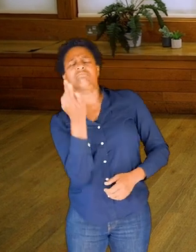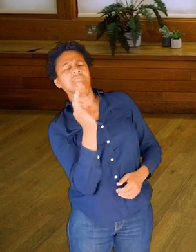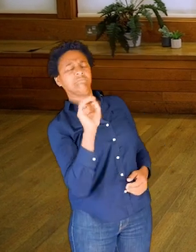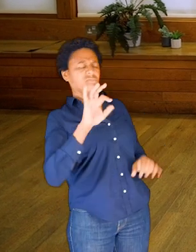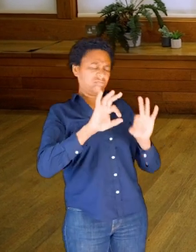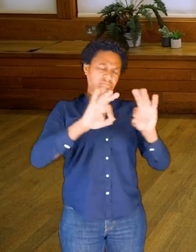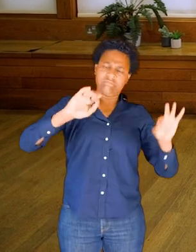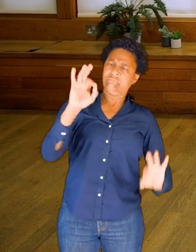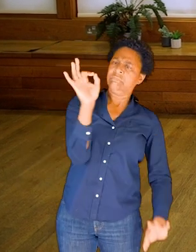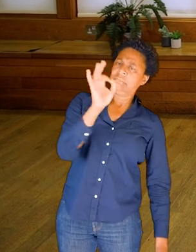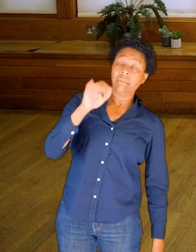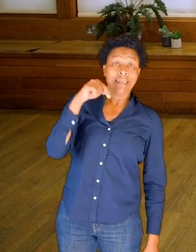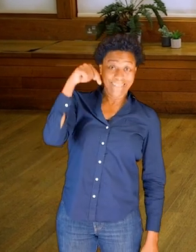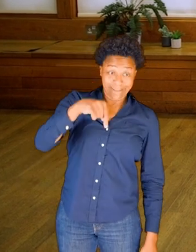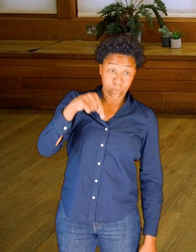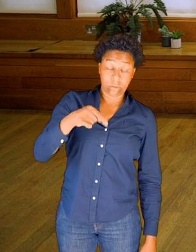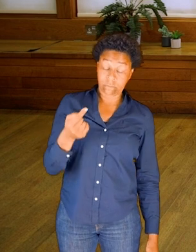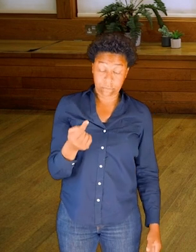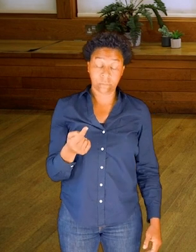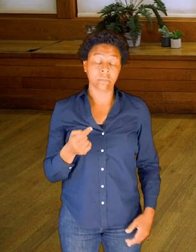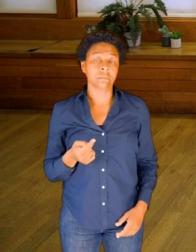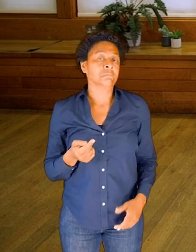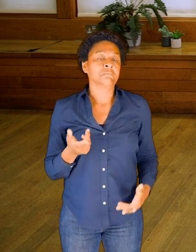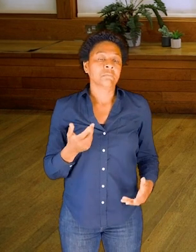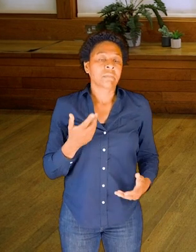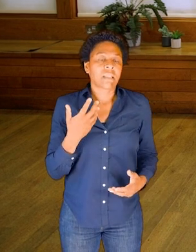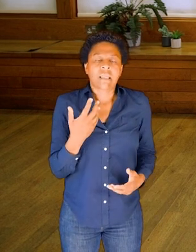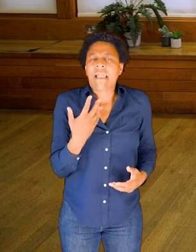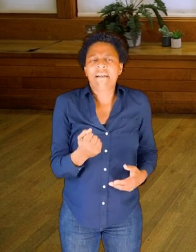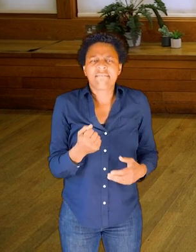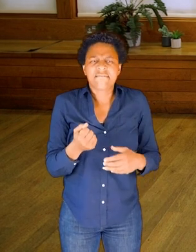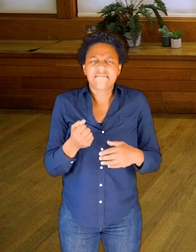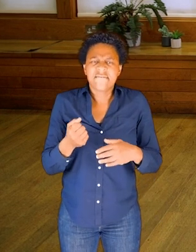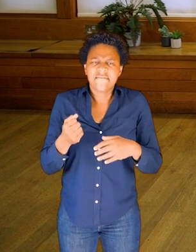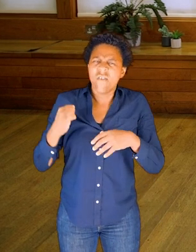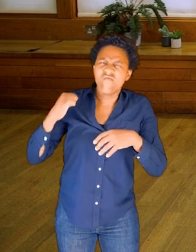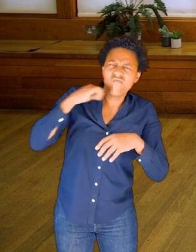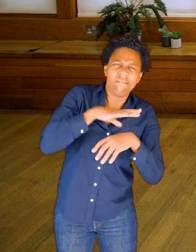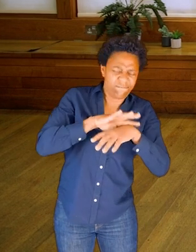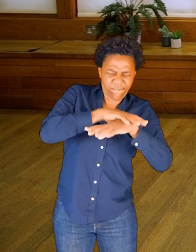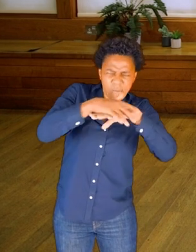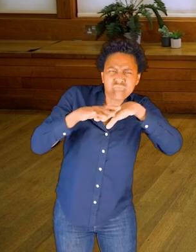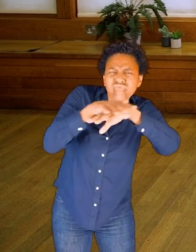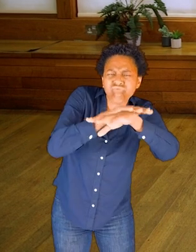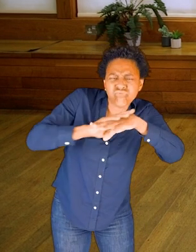This one is--has a kind of a rough surface with some loose bark.